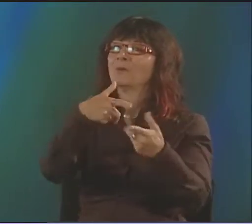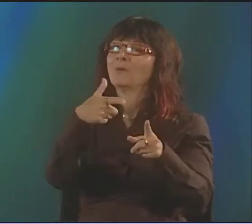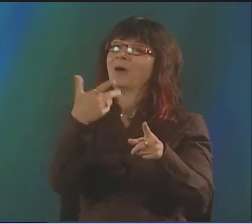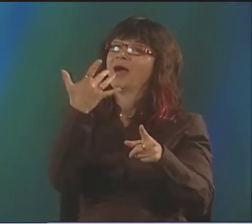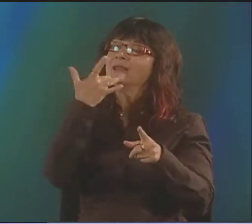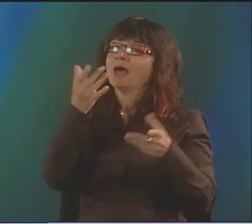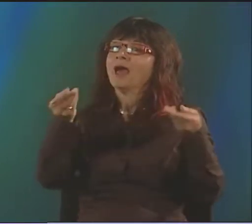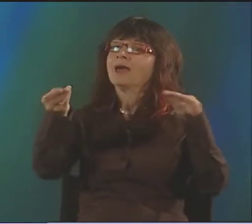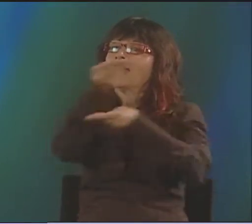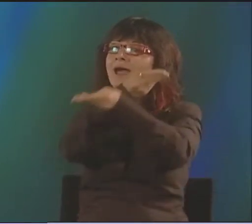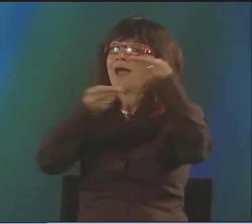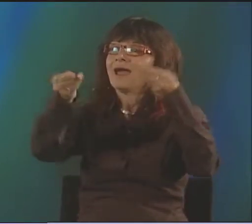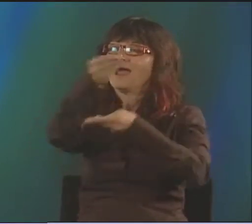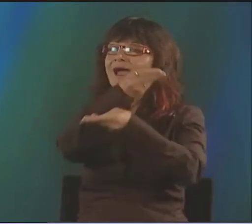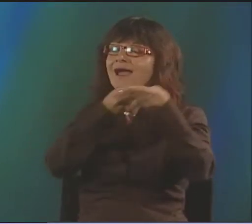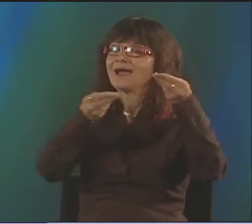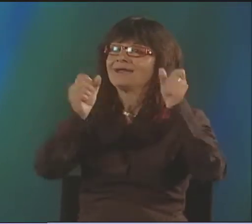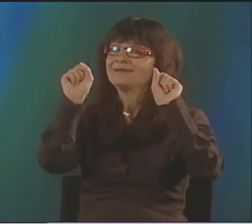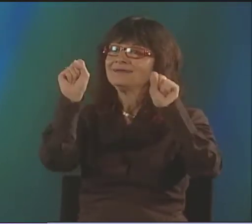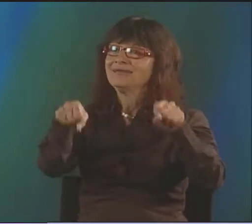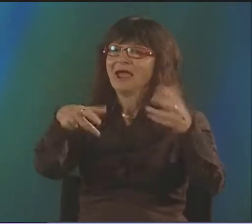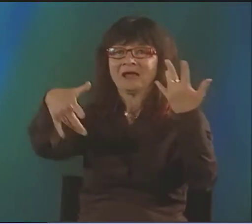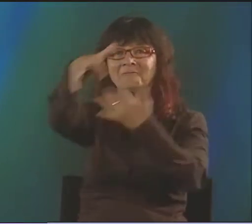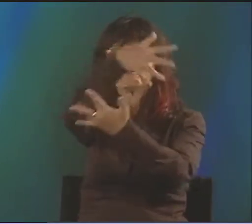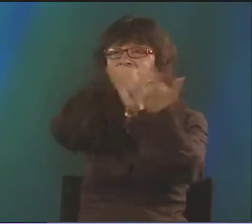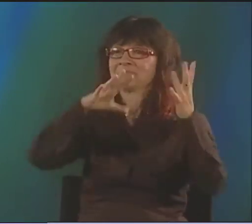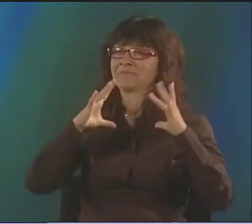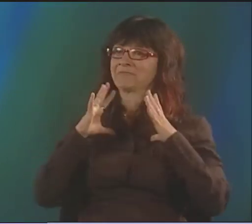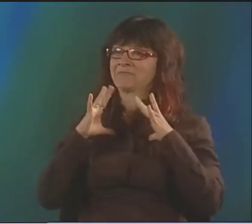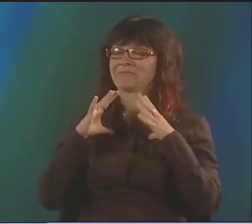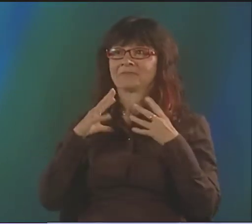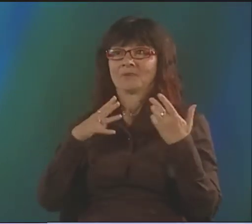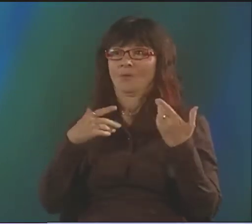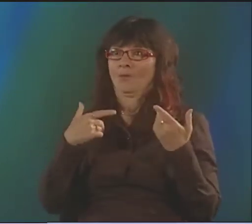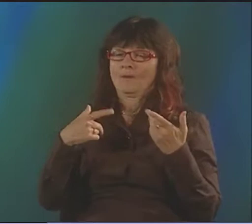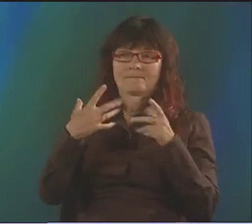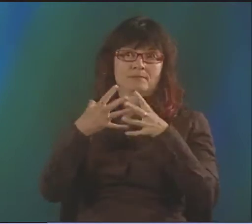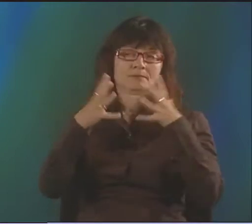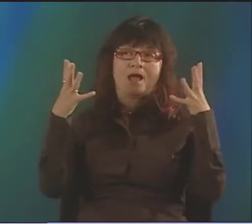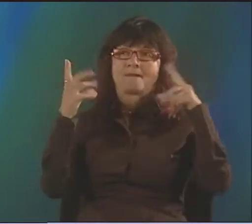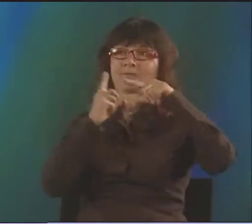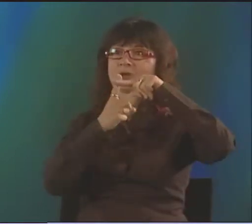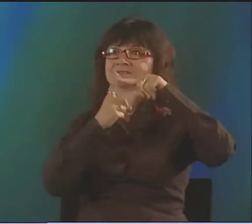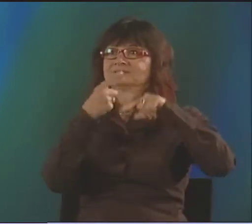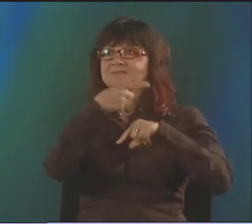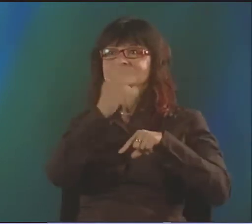THERE WAS SO MANY DEAF AND HEARING PEOPLE WHO WERE MIXING IN THOSE AUDIENCES. A GREAT EXCHANGE OF IDEAS